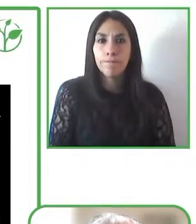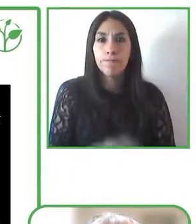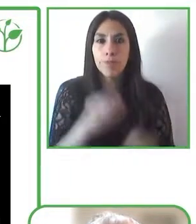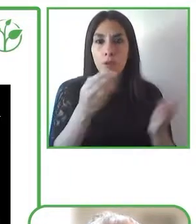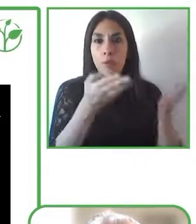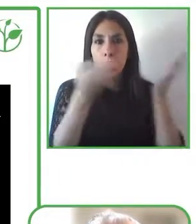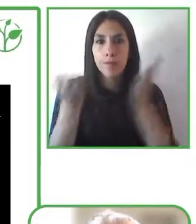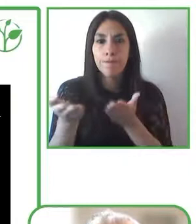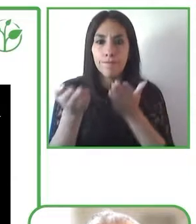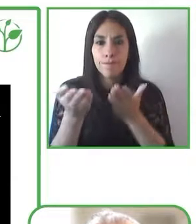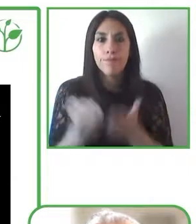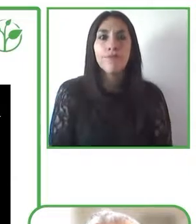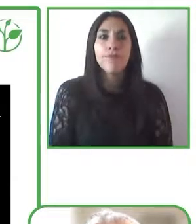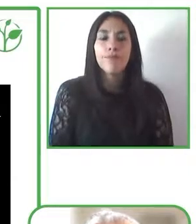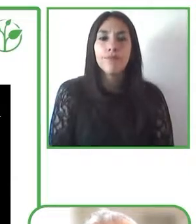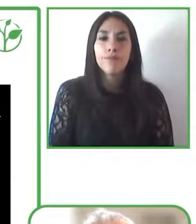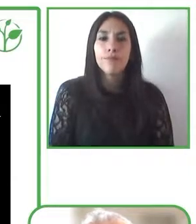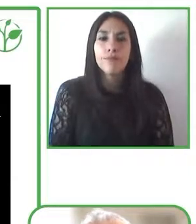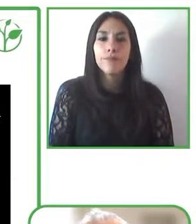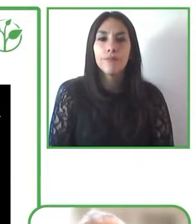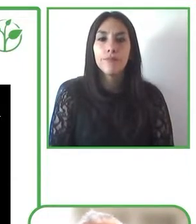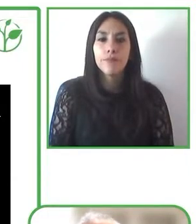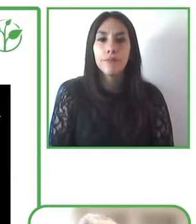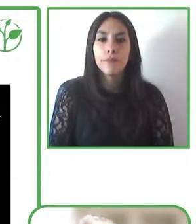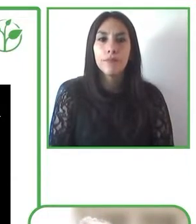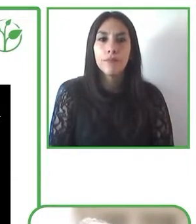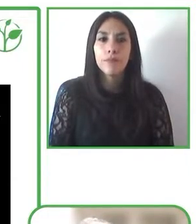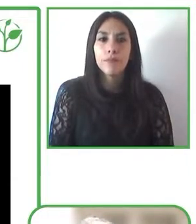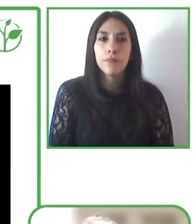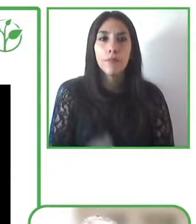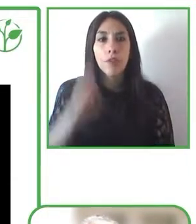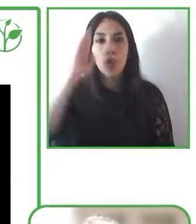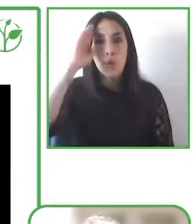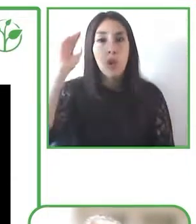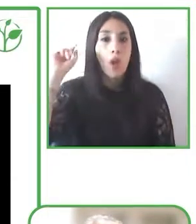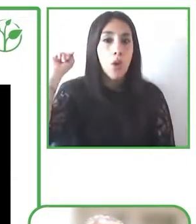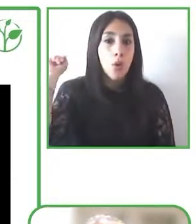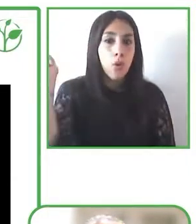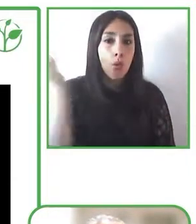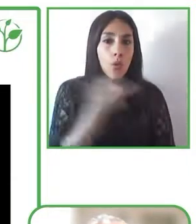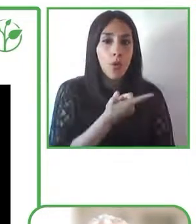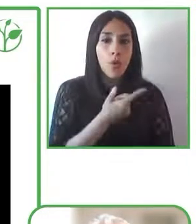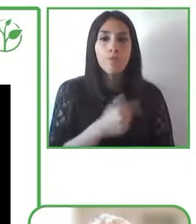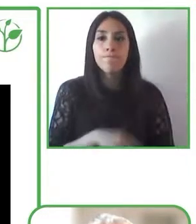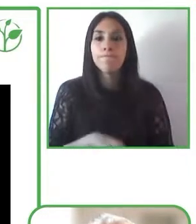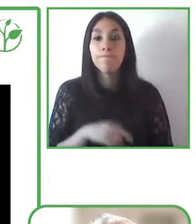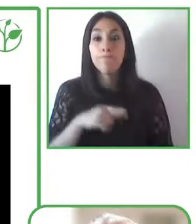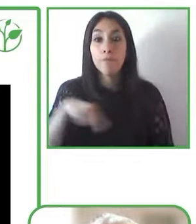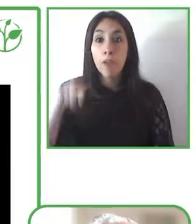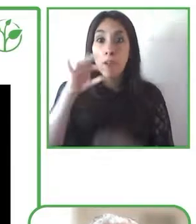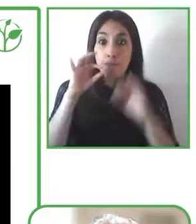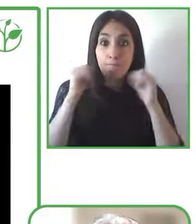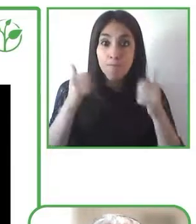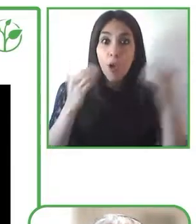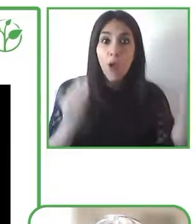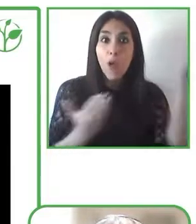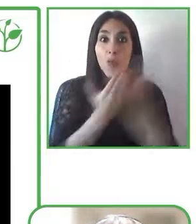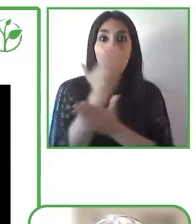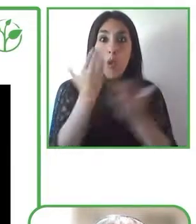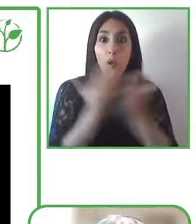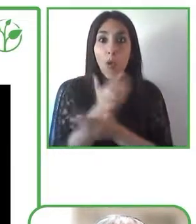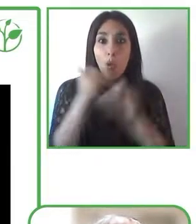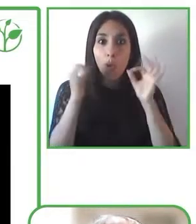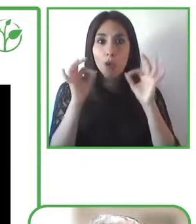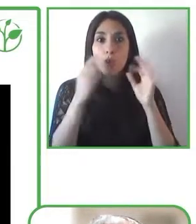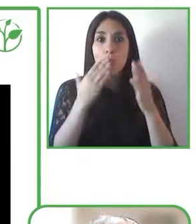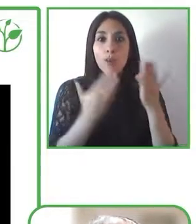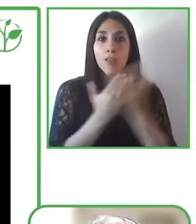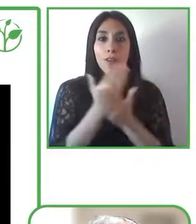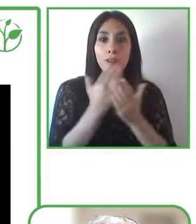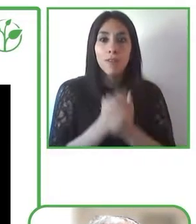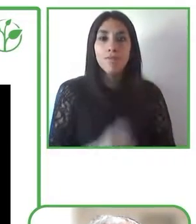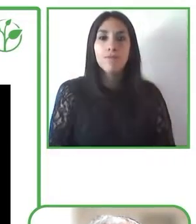there we go. Hi everyone, there are some great news Planeta Fácil receives Zero Project